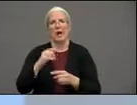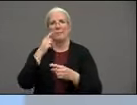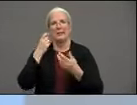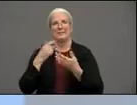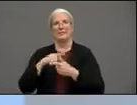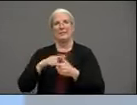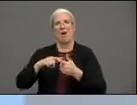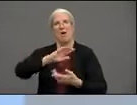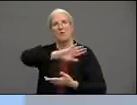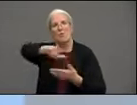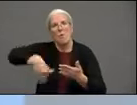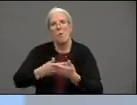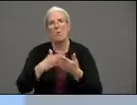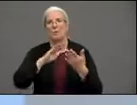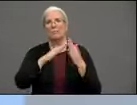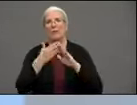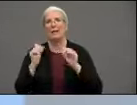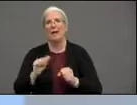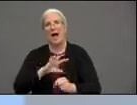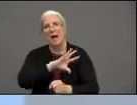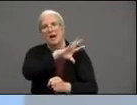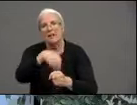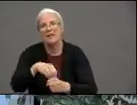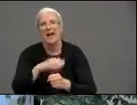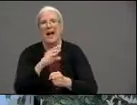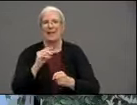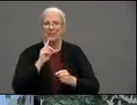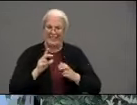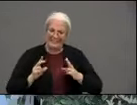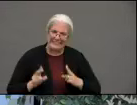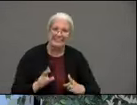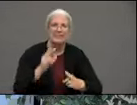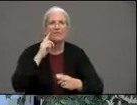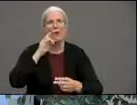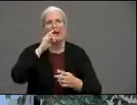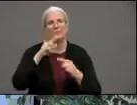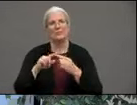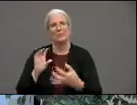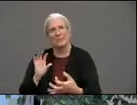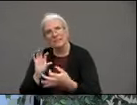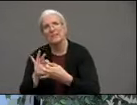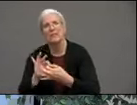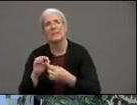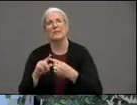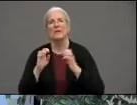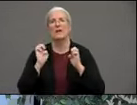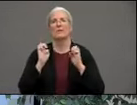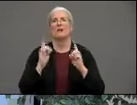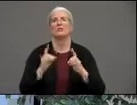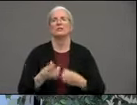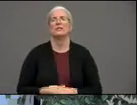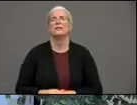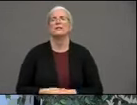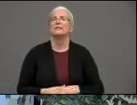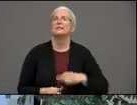the kids to be online LL: So what will be your message to students because you know some students uh